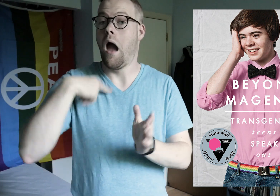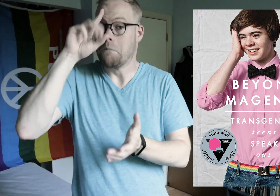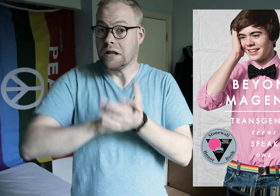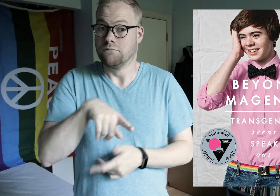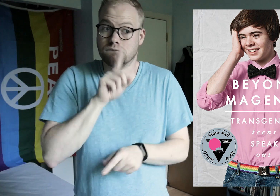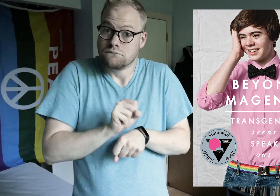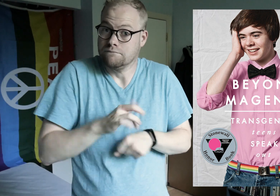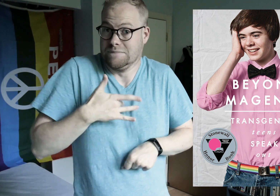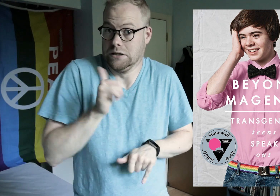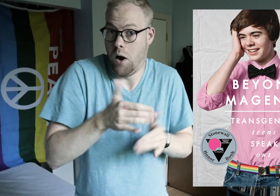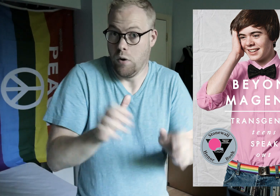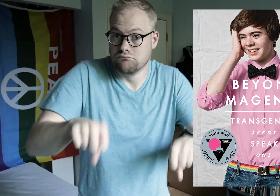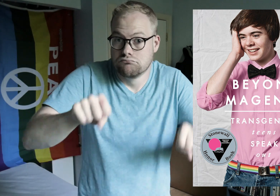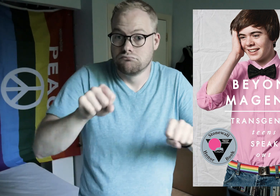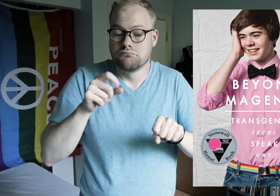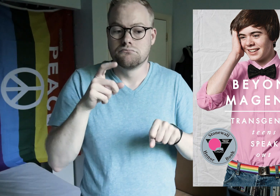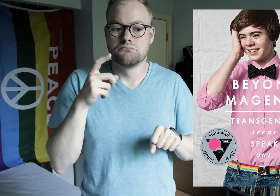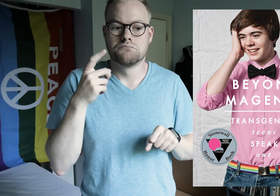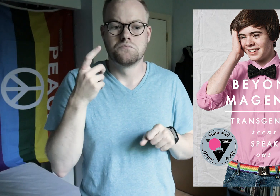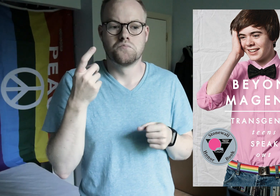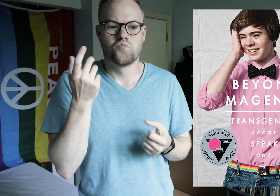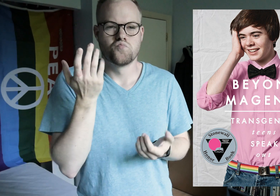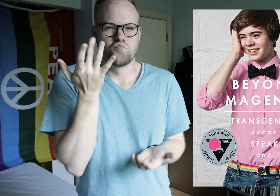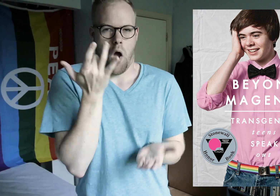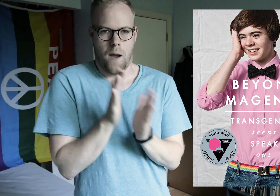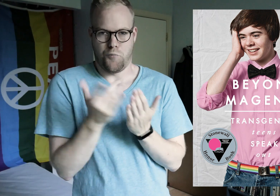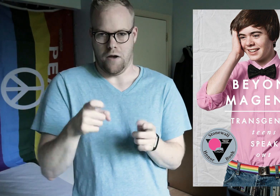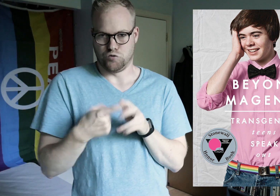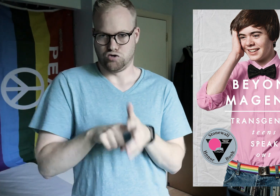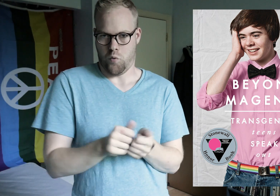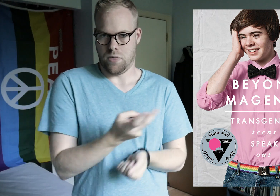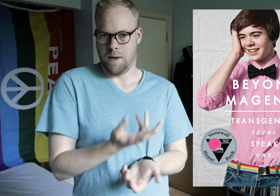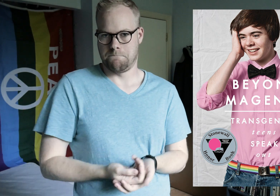While I do believe they truly felt that way, why did the book had to start with them?